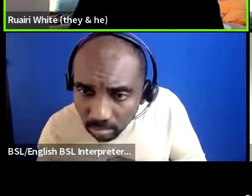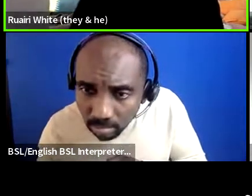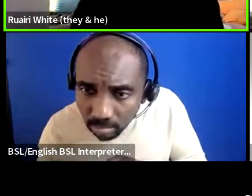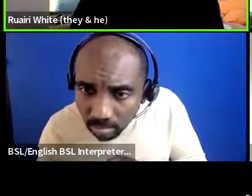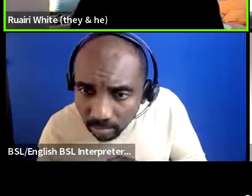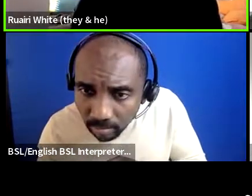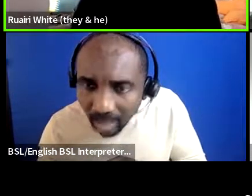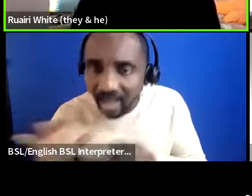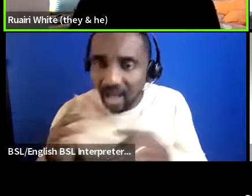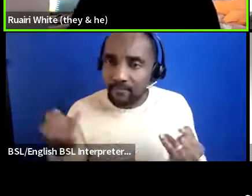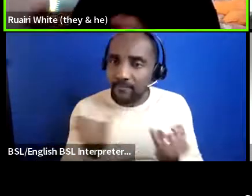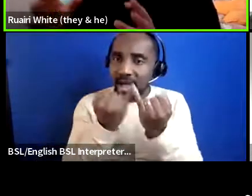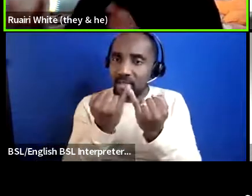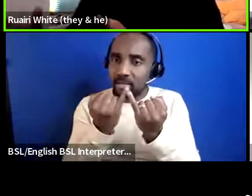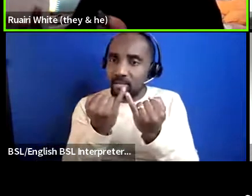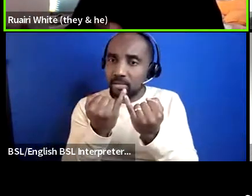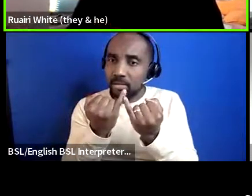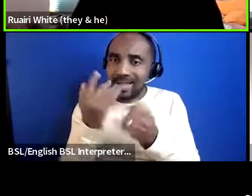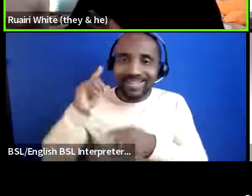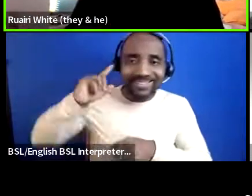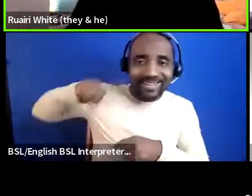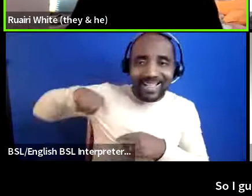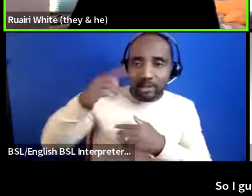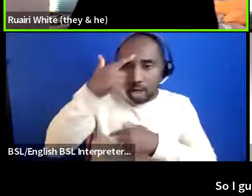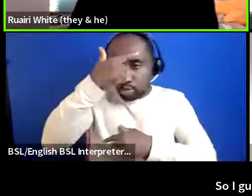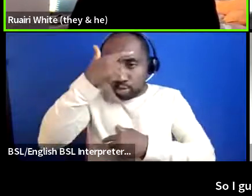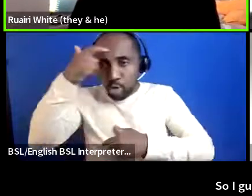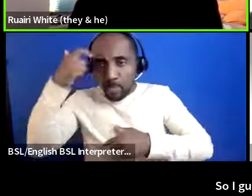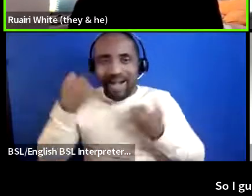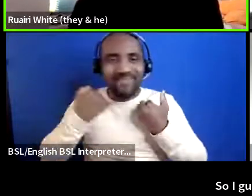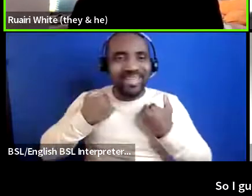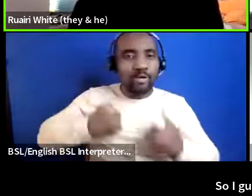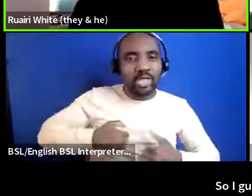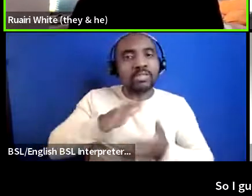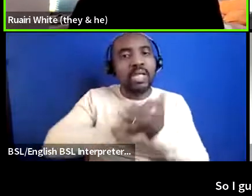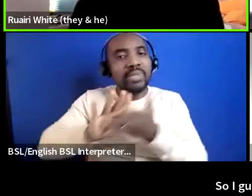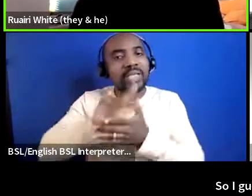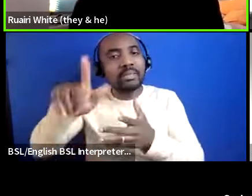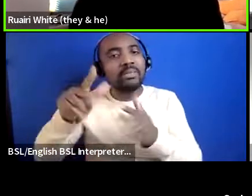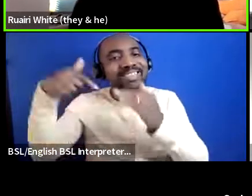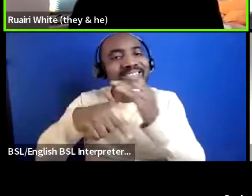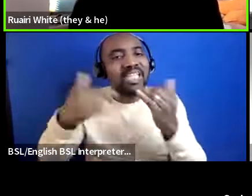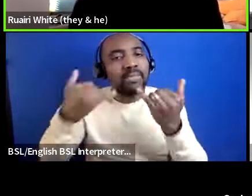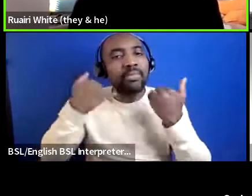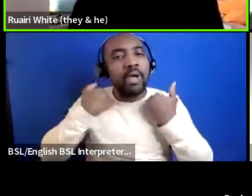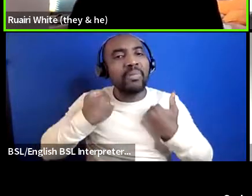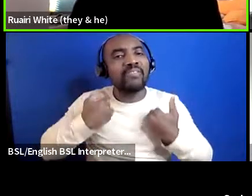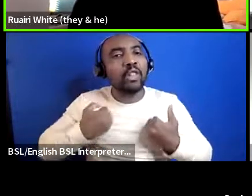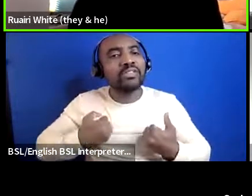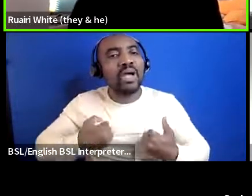be part of de-pathologizing experiences of mental distress and ill health